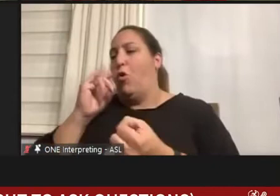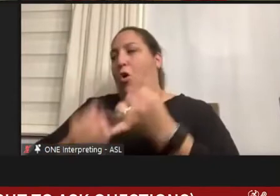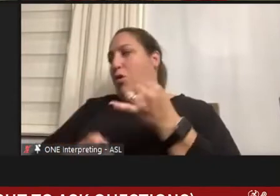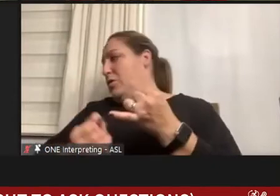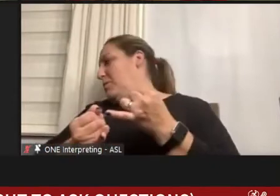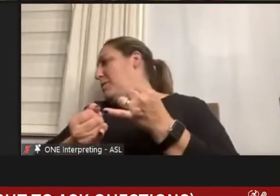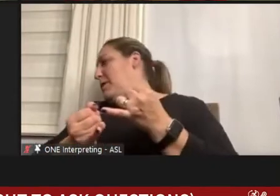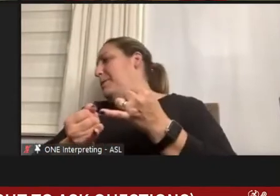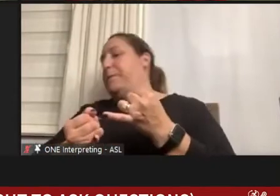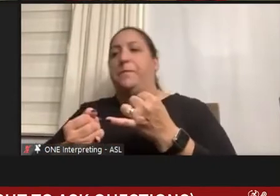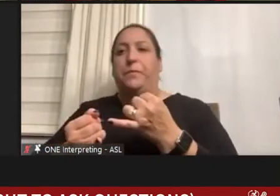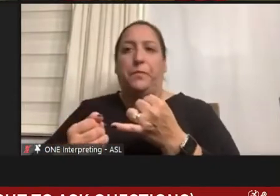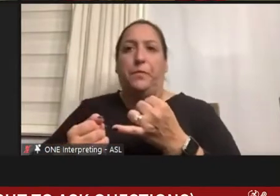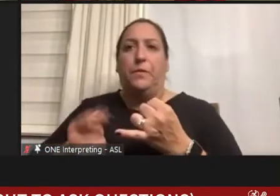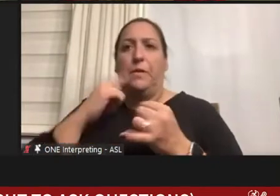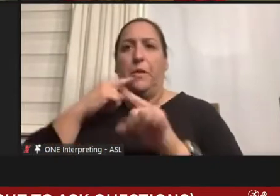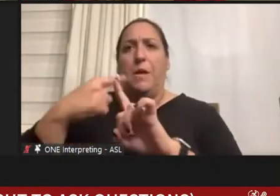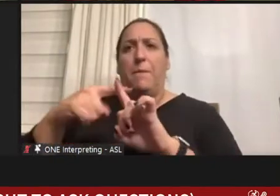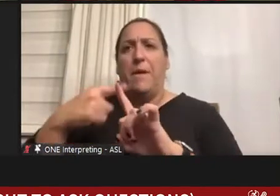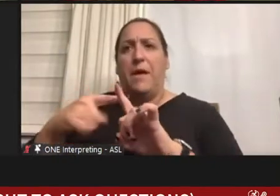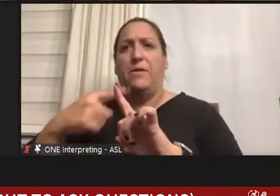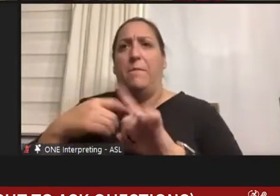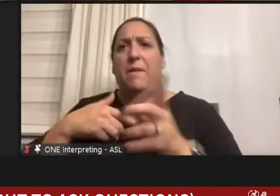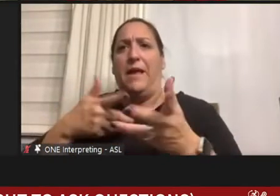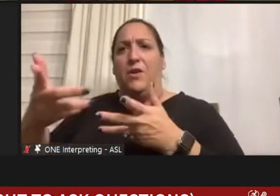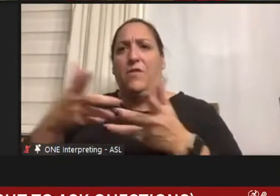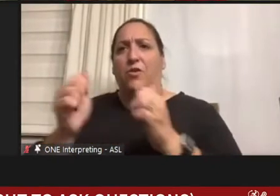it has a positive interaction with my patient because it gives them a very